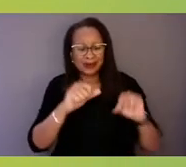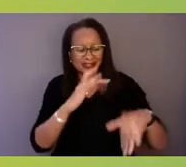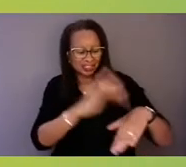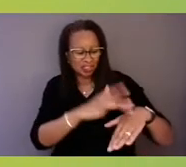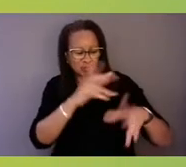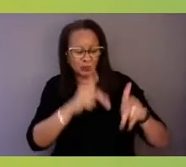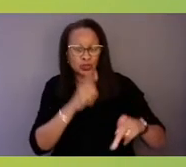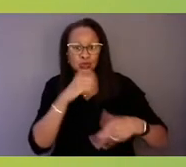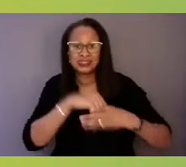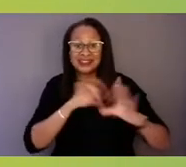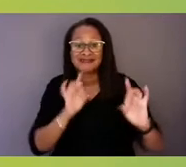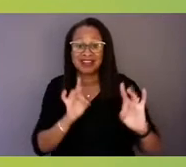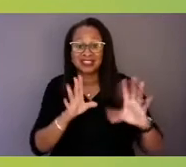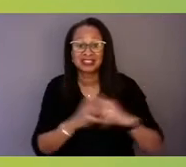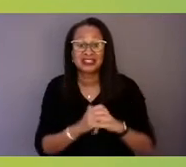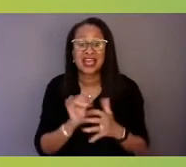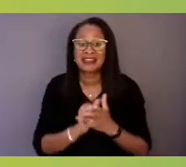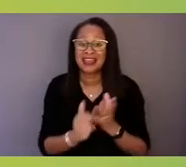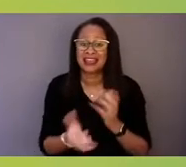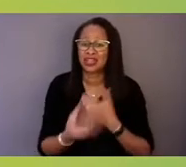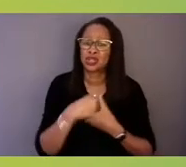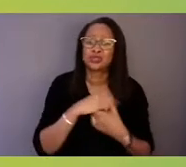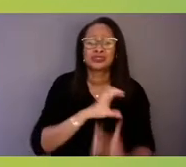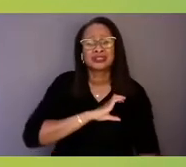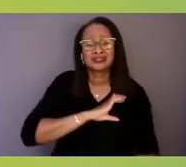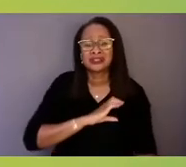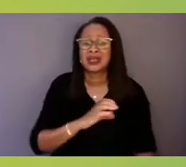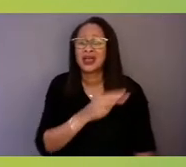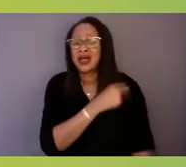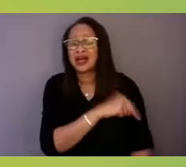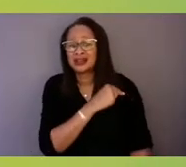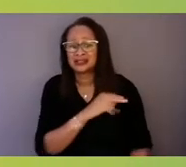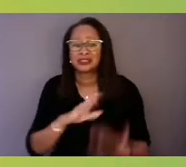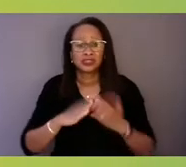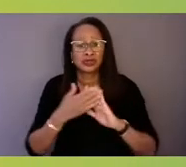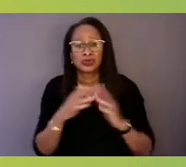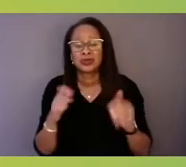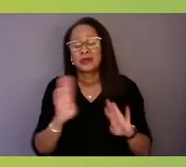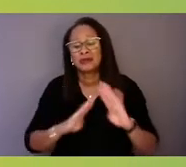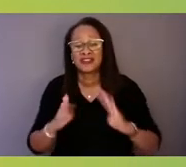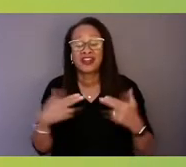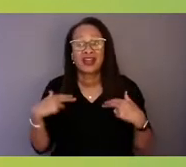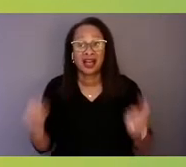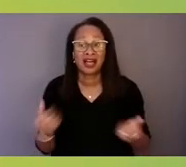That includes law enforcement, hospitals, community behavioral health providers, schools, community service providers,